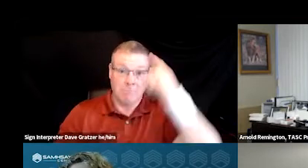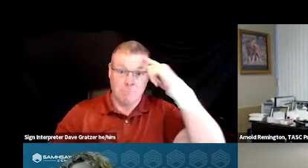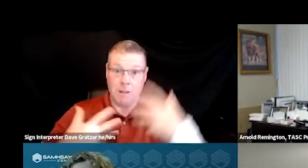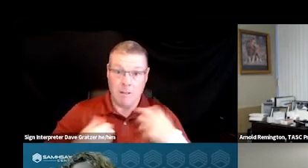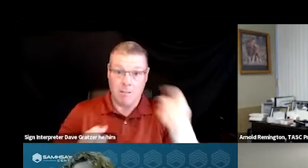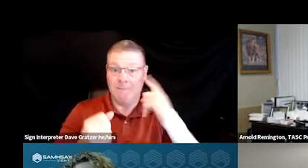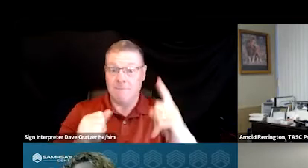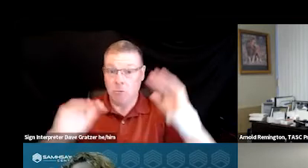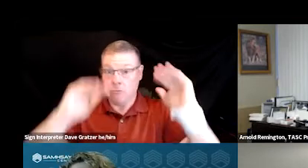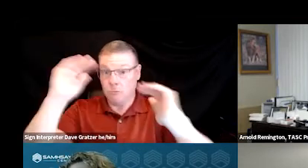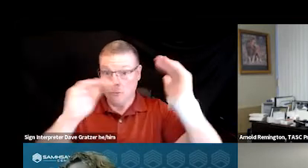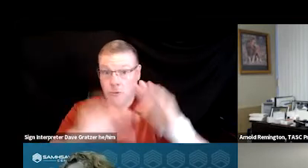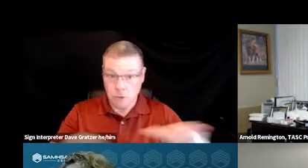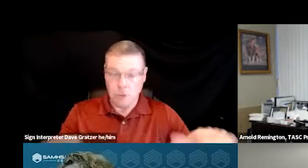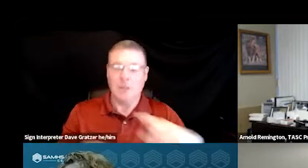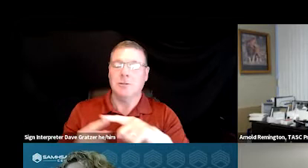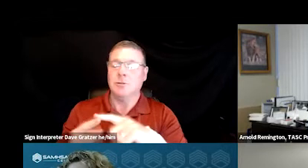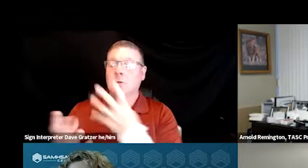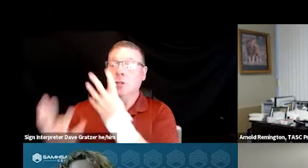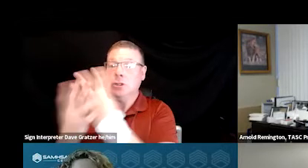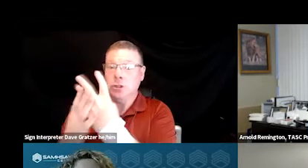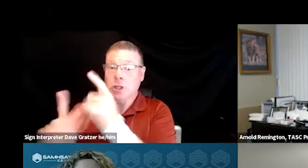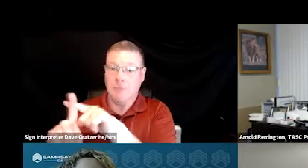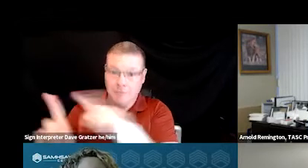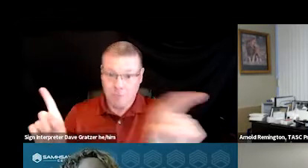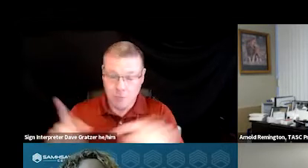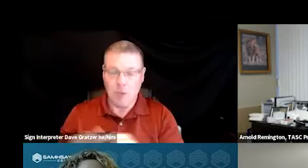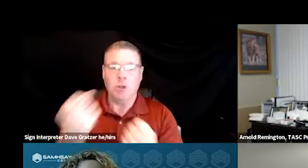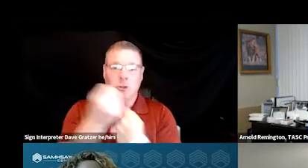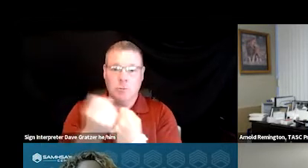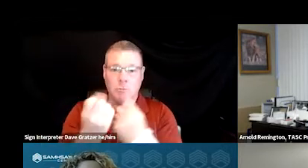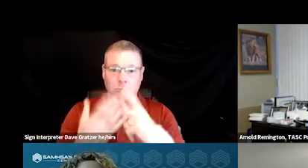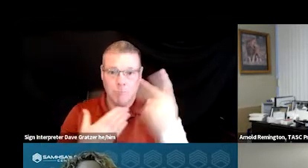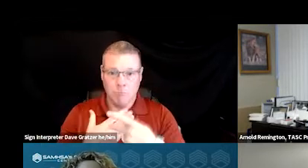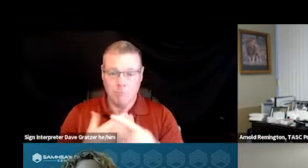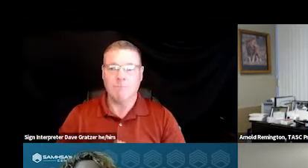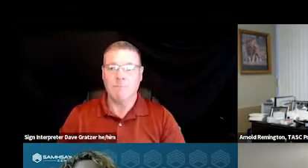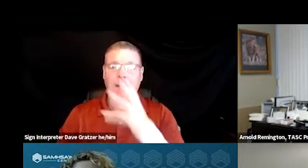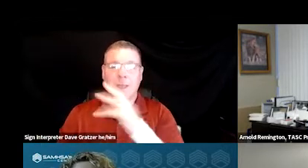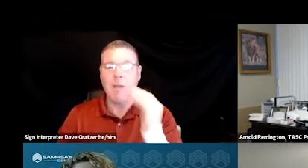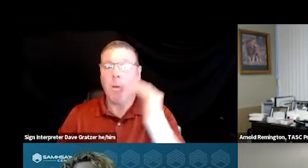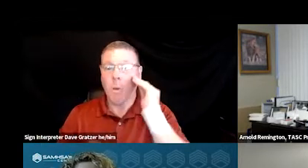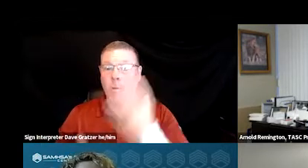and children to jail diversion, court programs, as well as homelessness and housing.